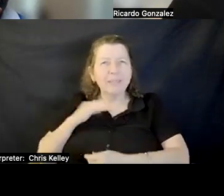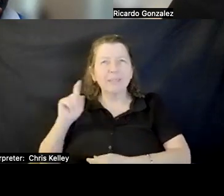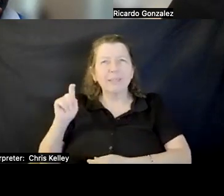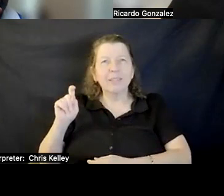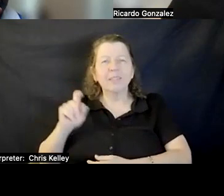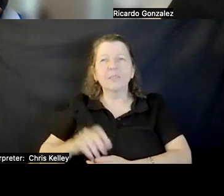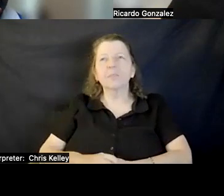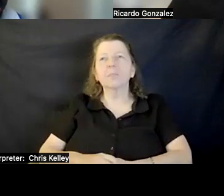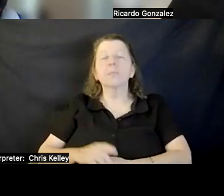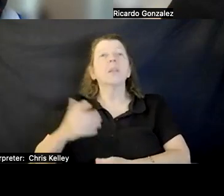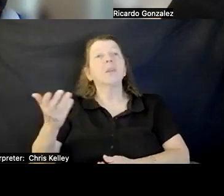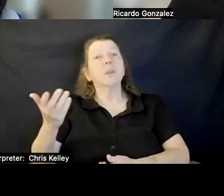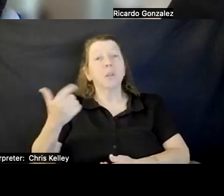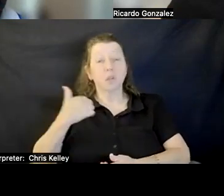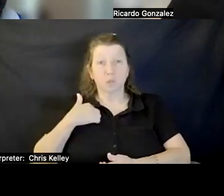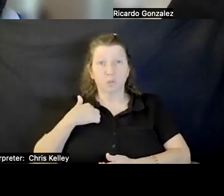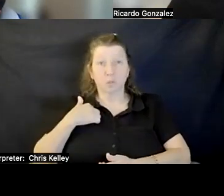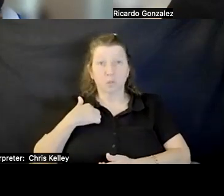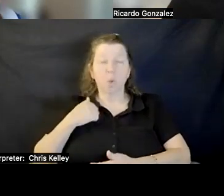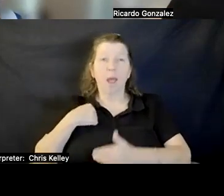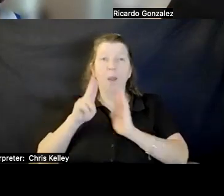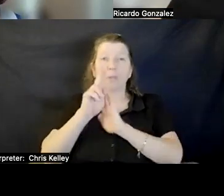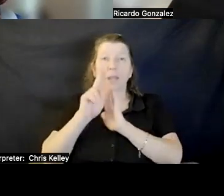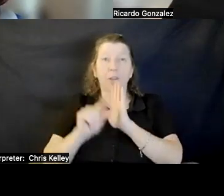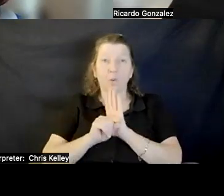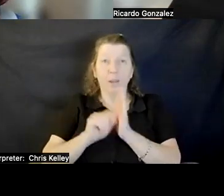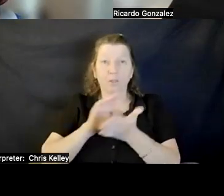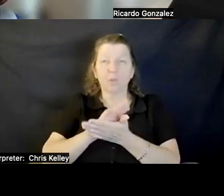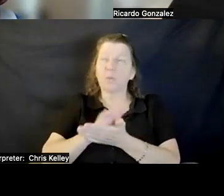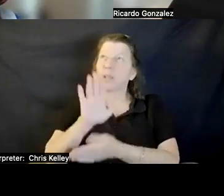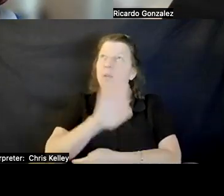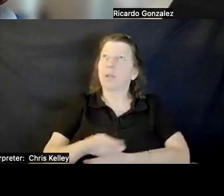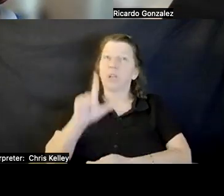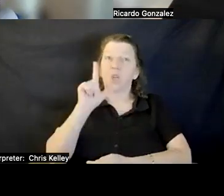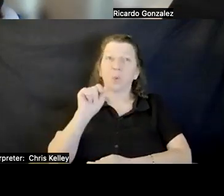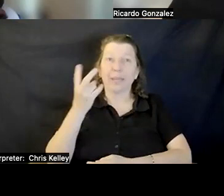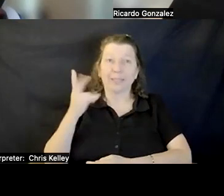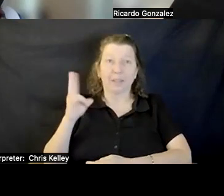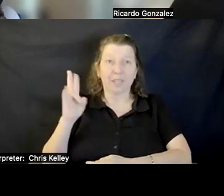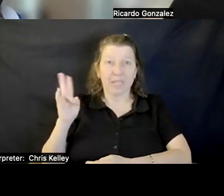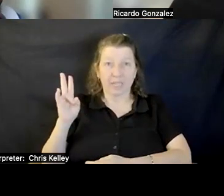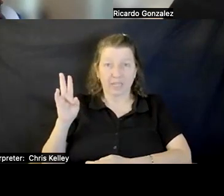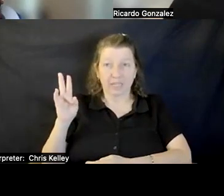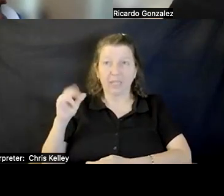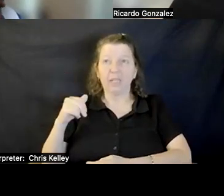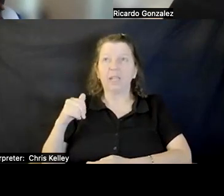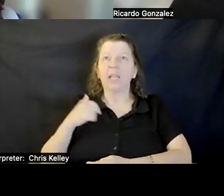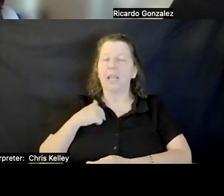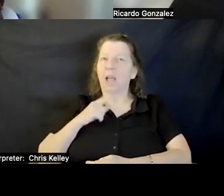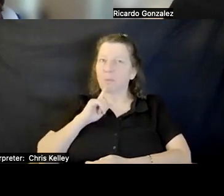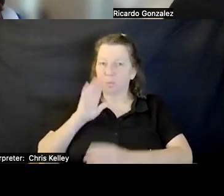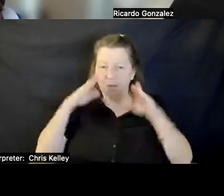SO, WHEN I WAS IN UNDERGRAD AROUND 2017, I WAS REALLY FOCUSED ON DISABILITY AND MENTAL